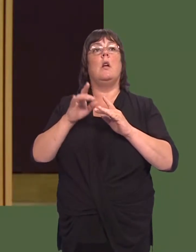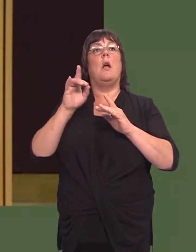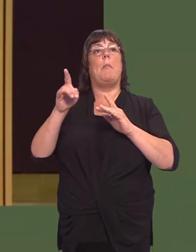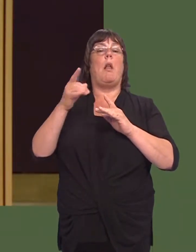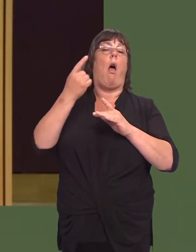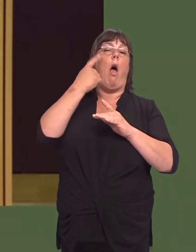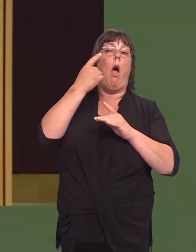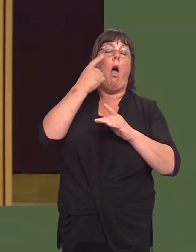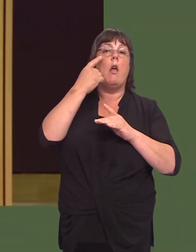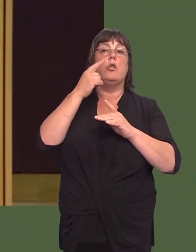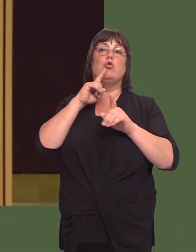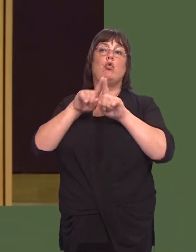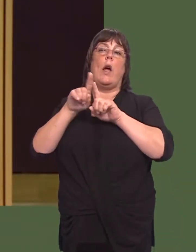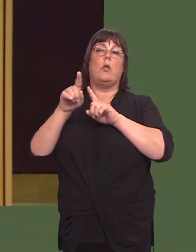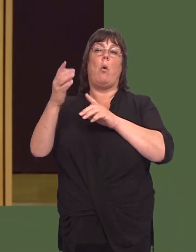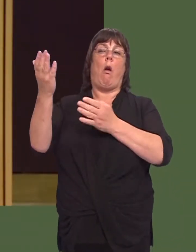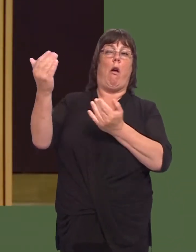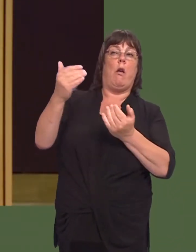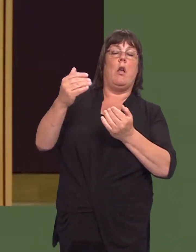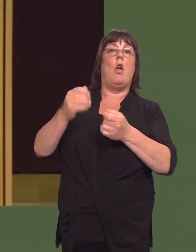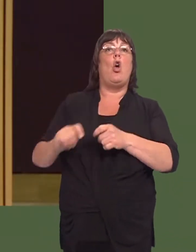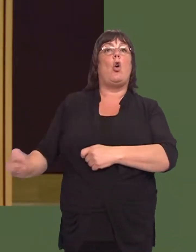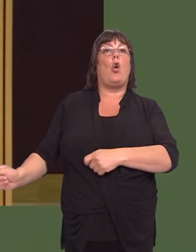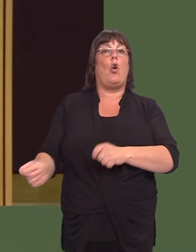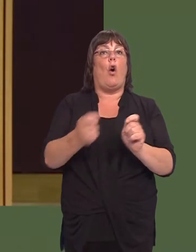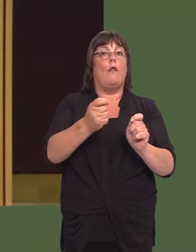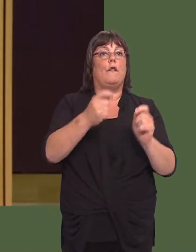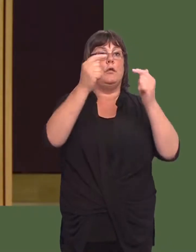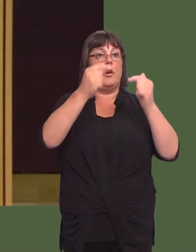getting the golf Open championship to come to Wales, and the Tour de France as well,